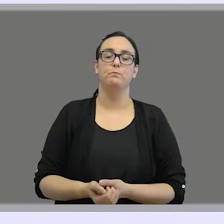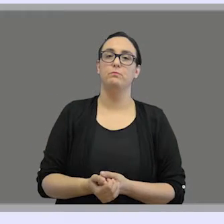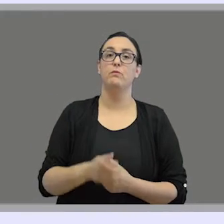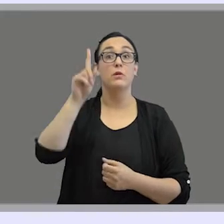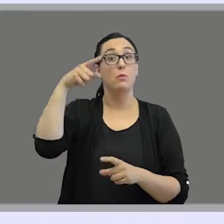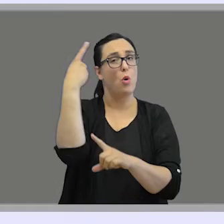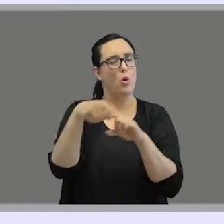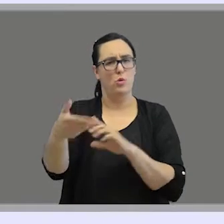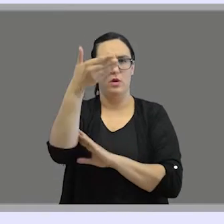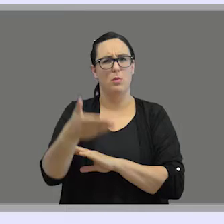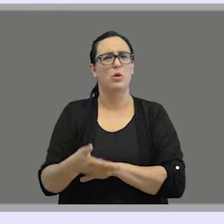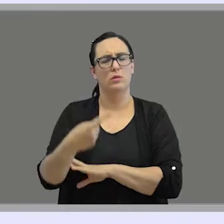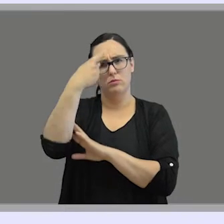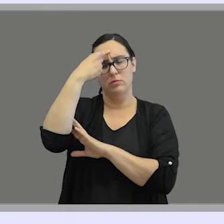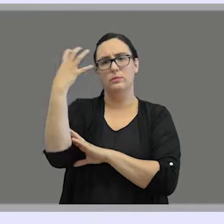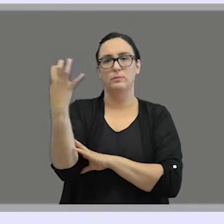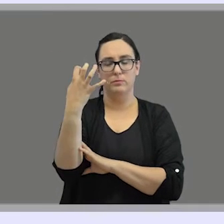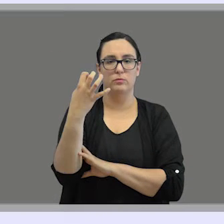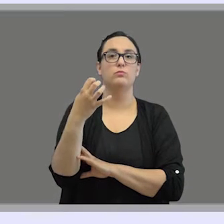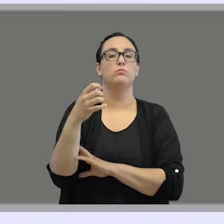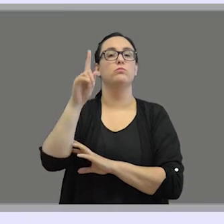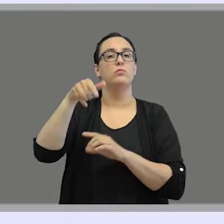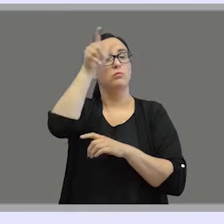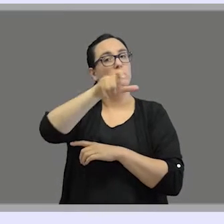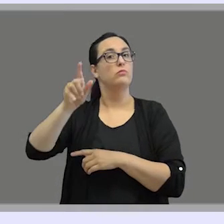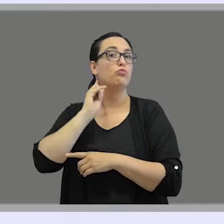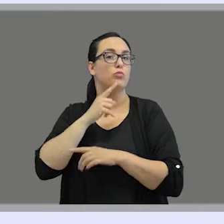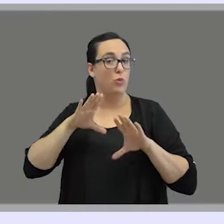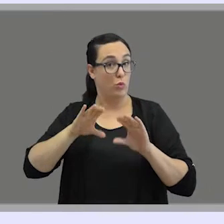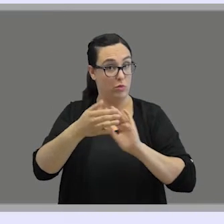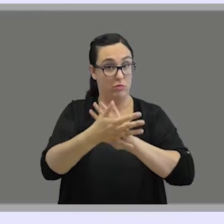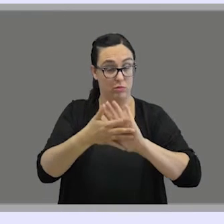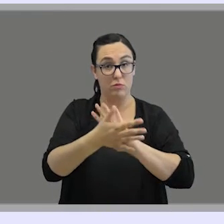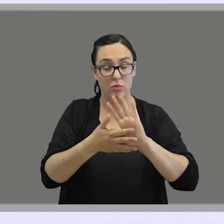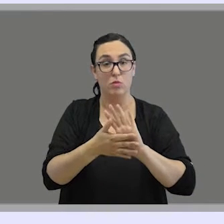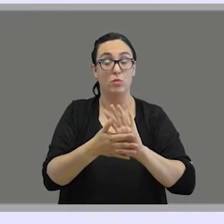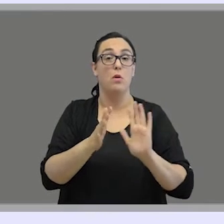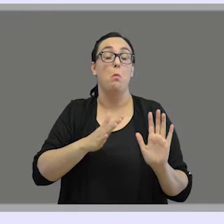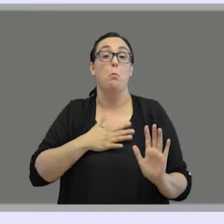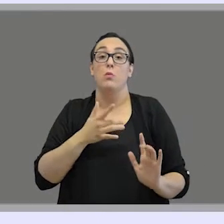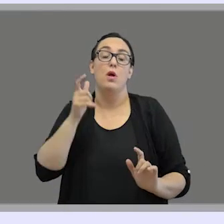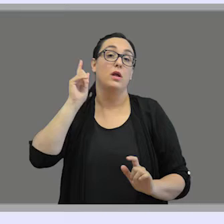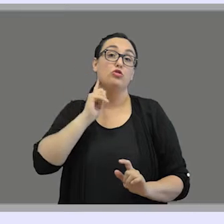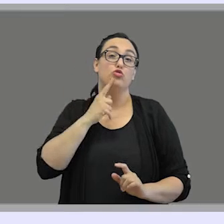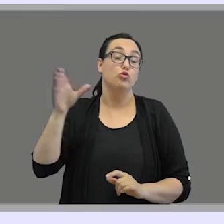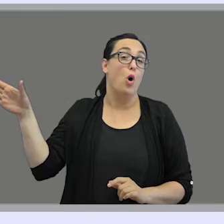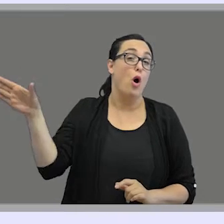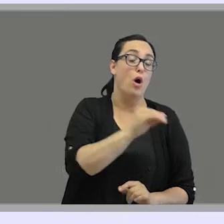Another important thing about deaf sign language users is that not all deaf people use sign language.